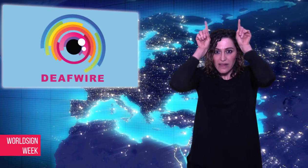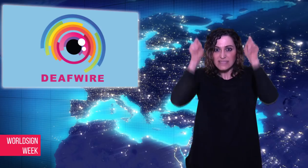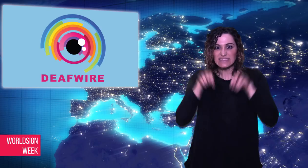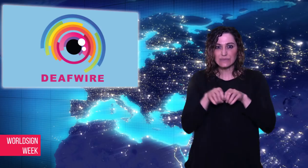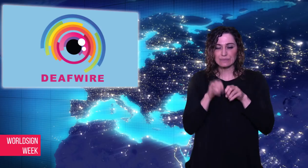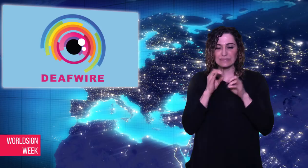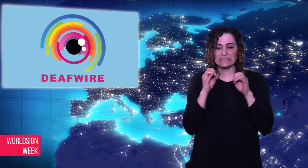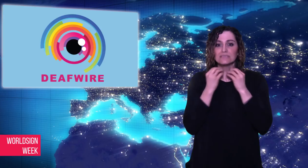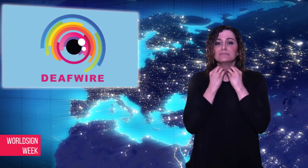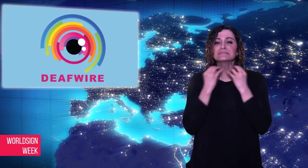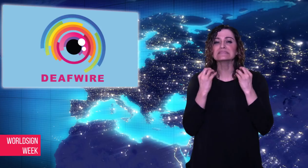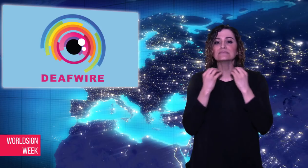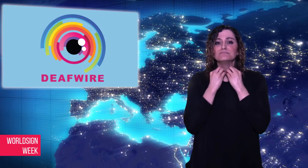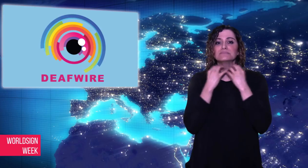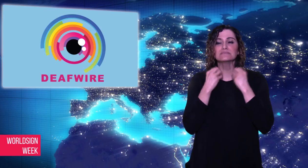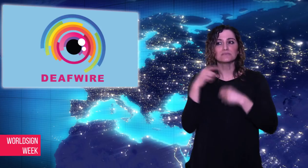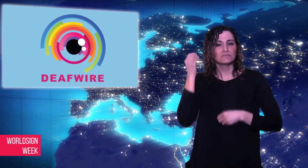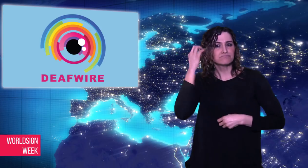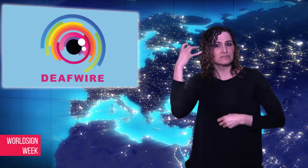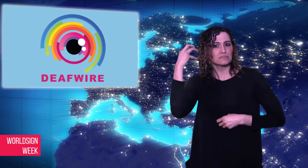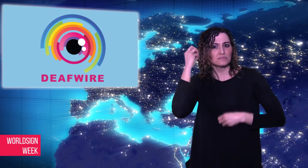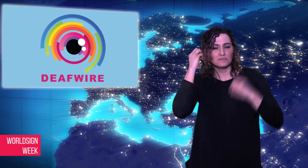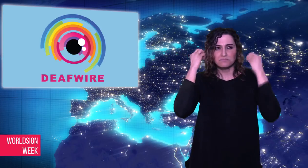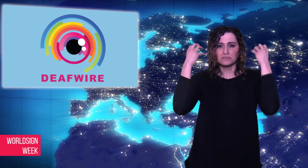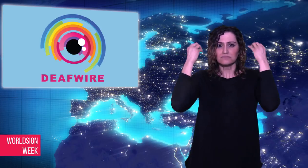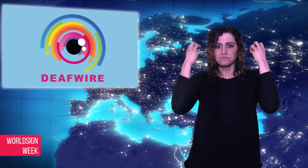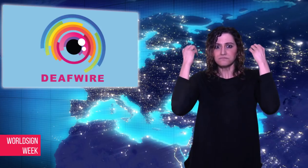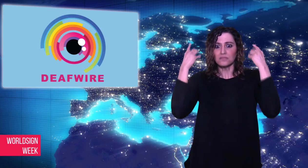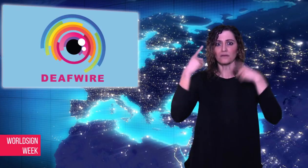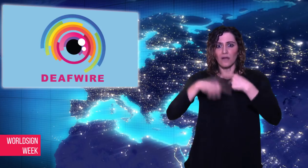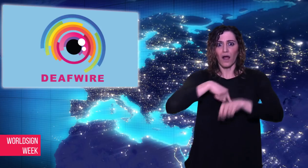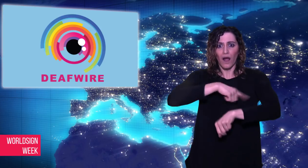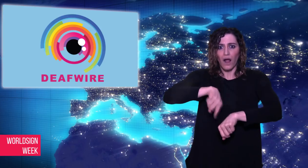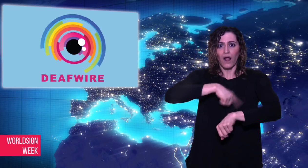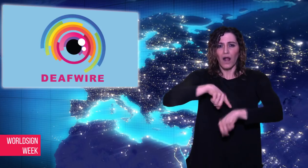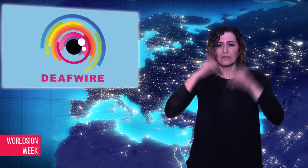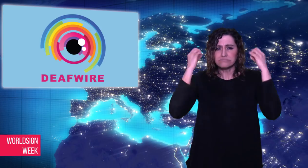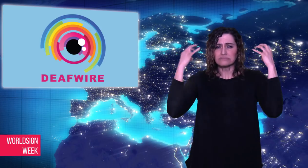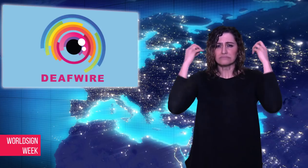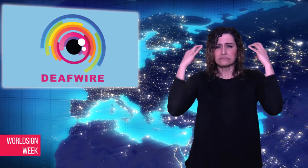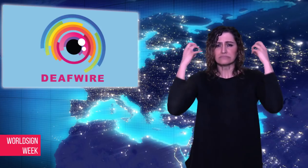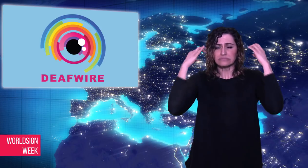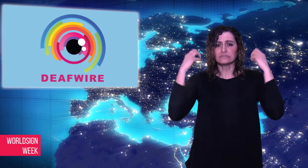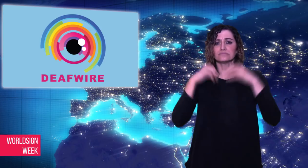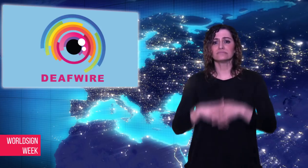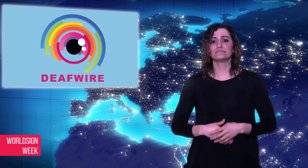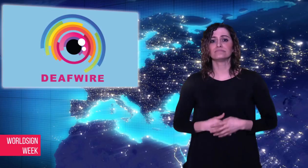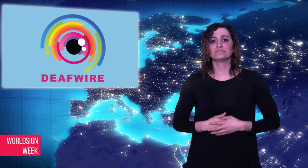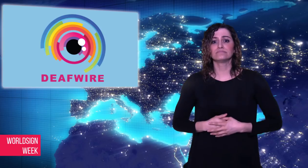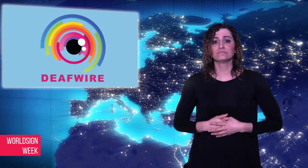person and affect 13 percent of people